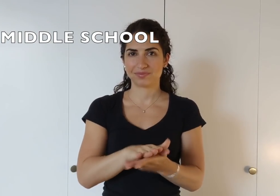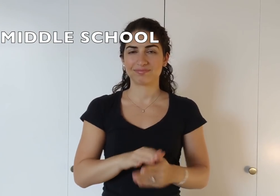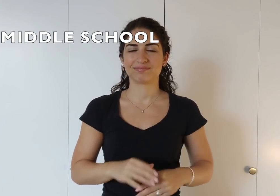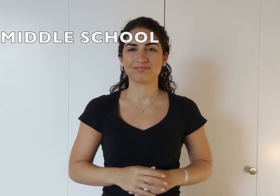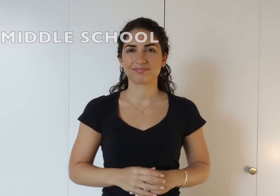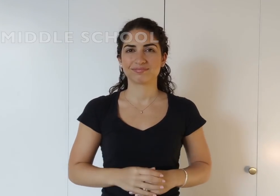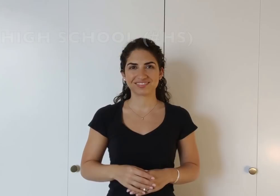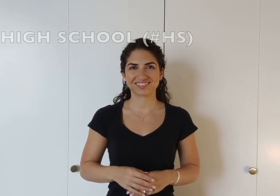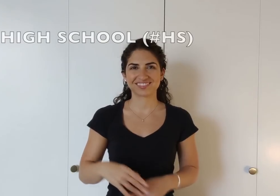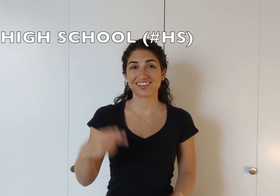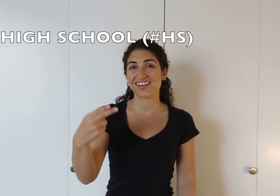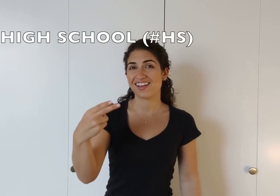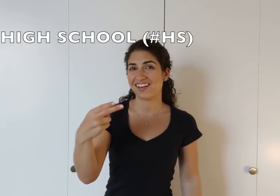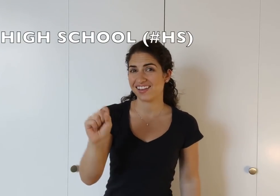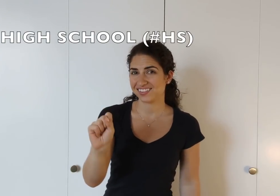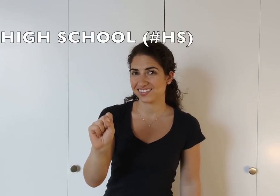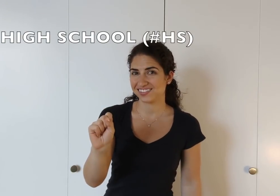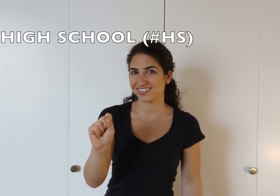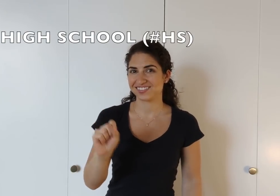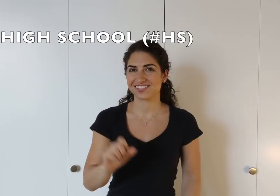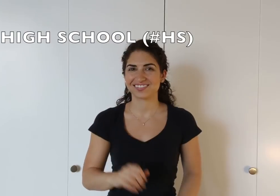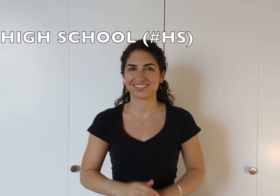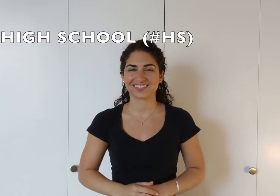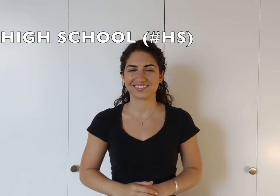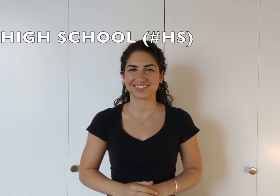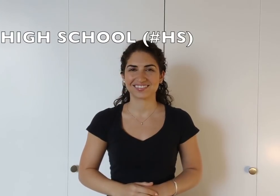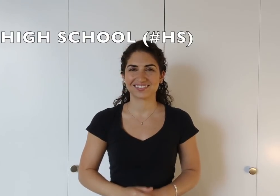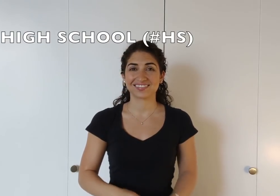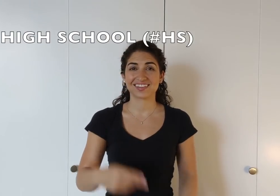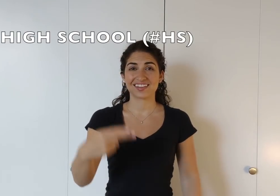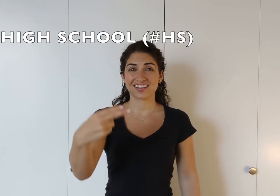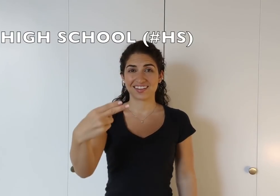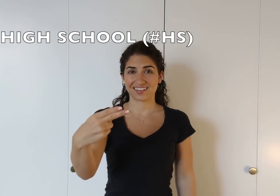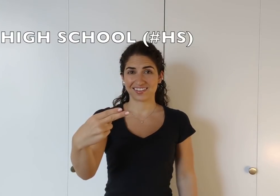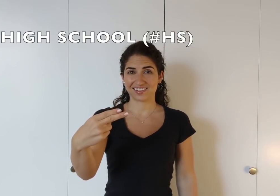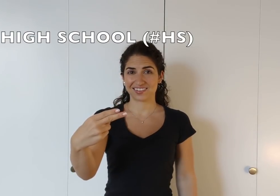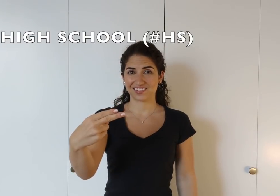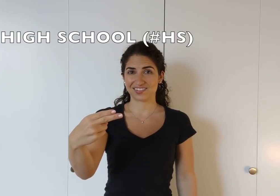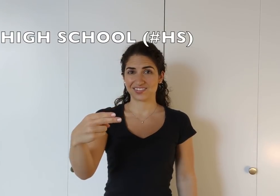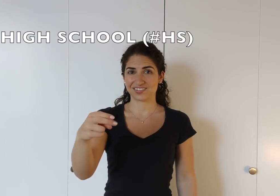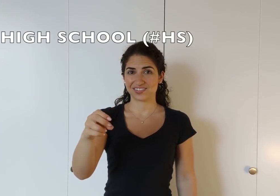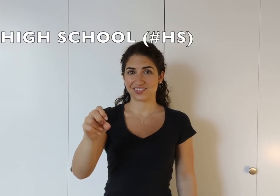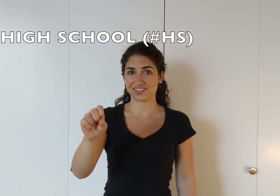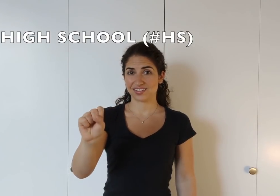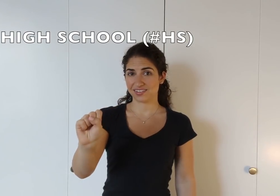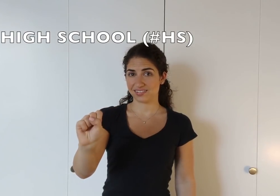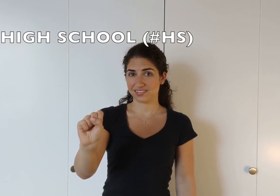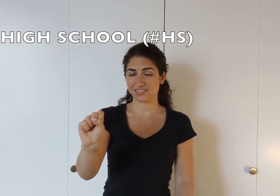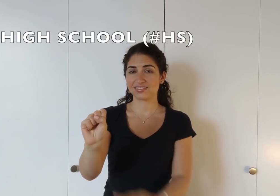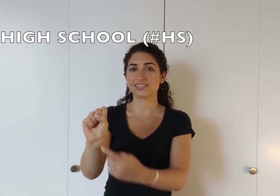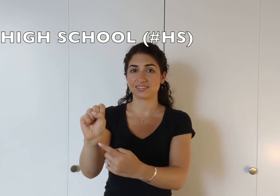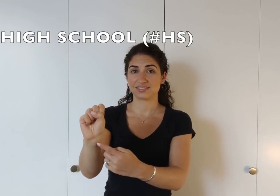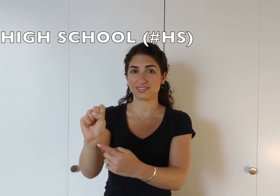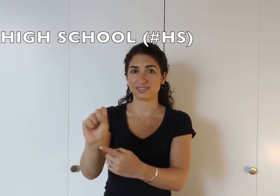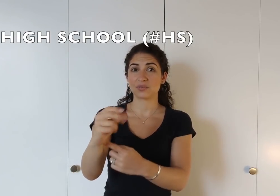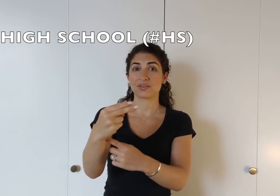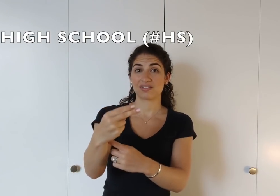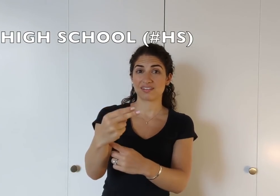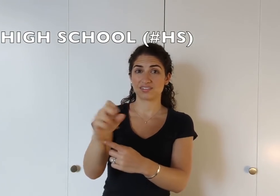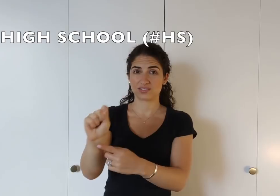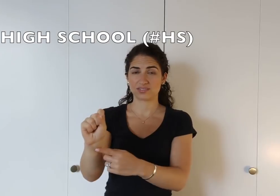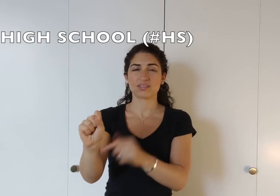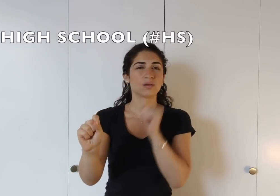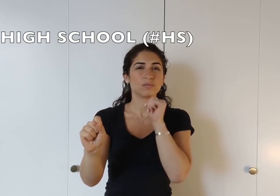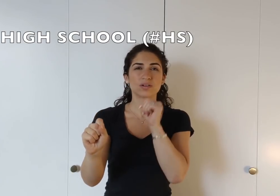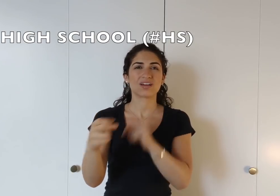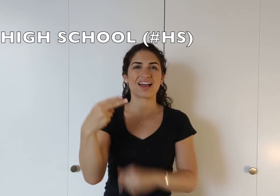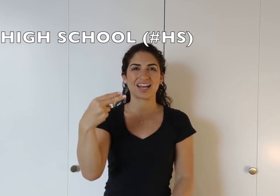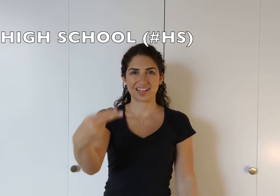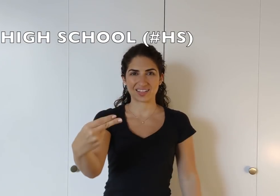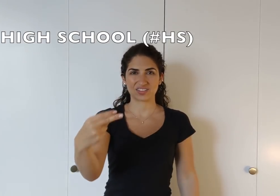high school. An "H" into an "S", so it's: H and S.